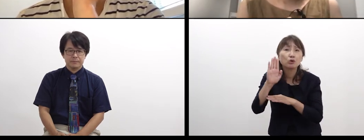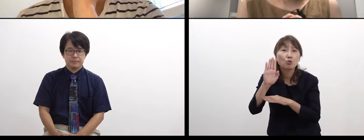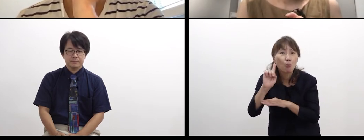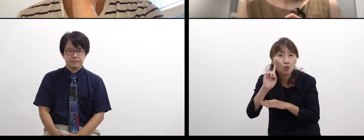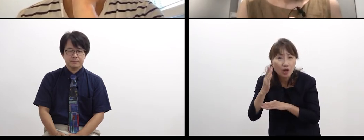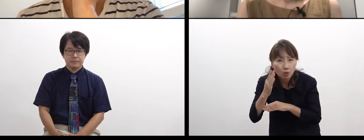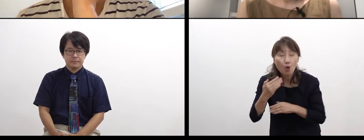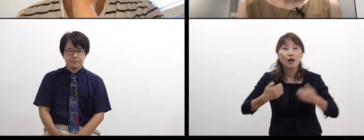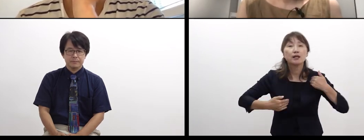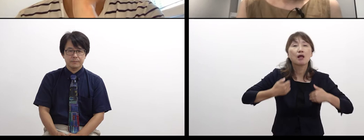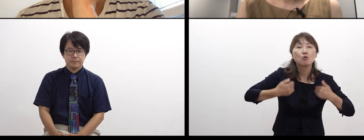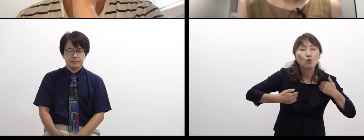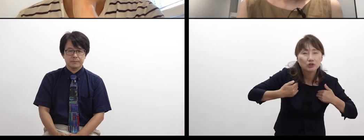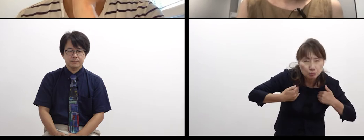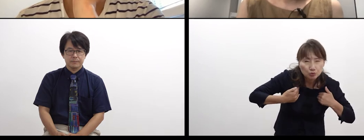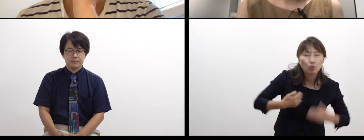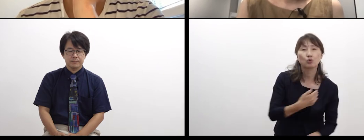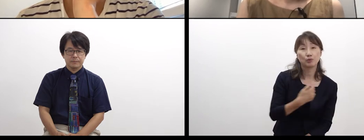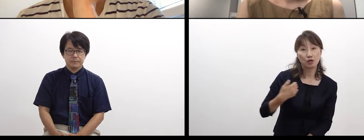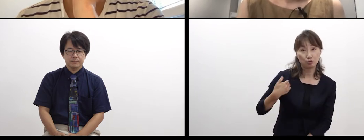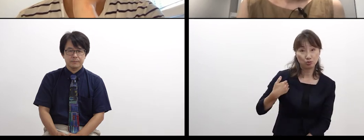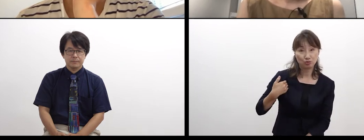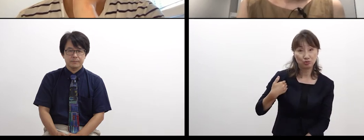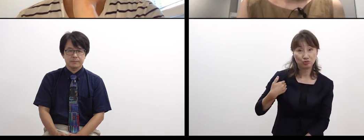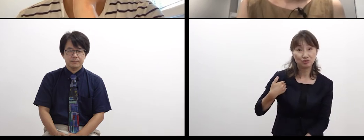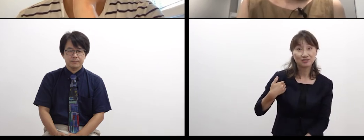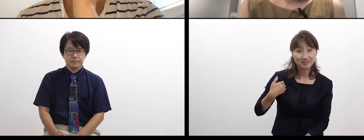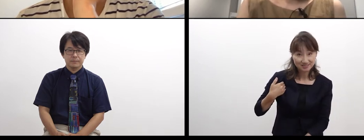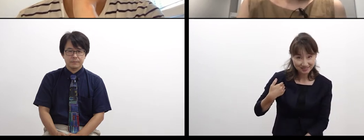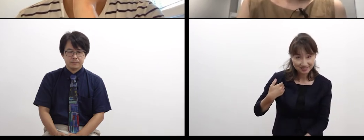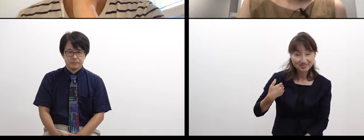Then, personally,